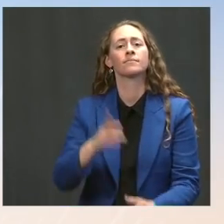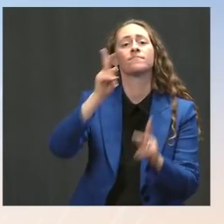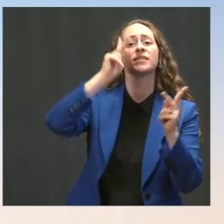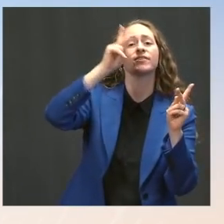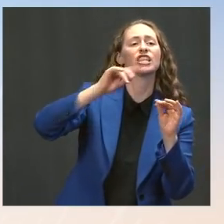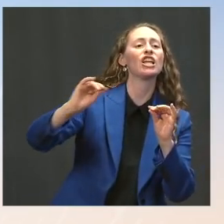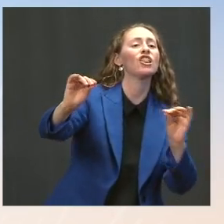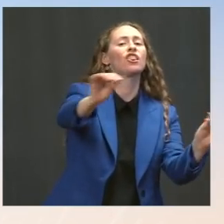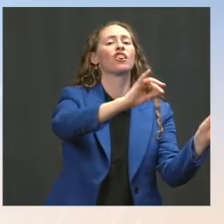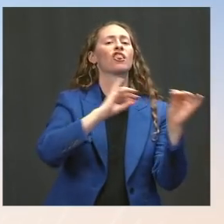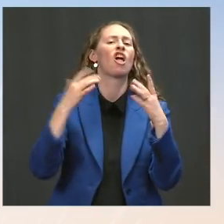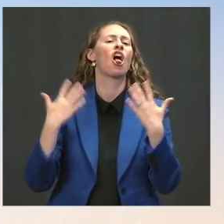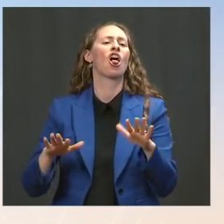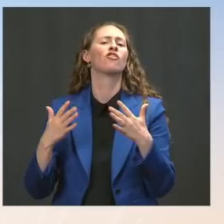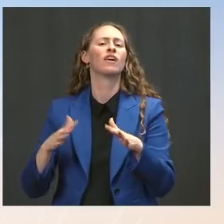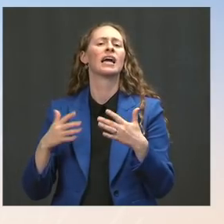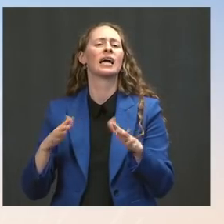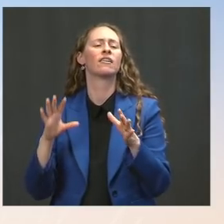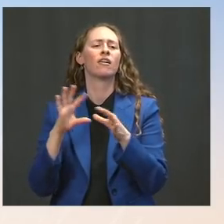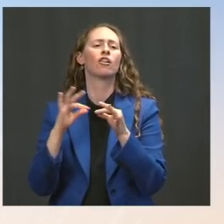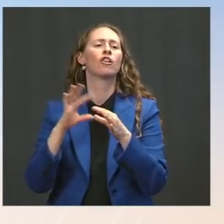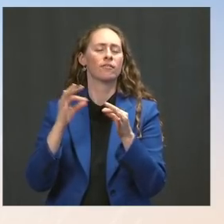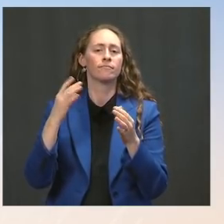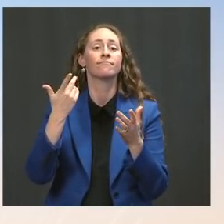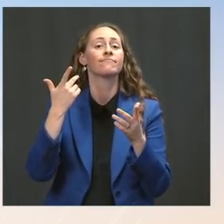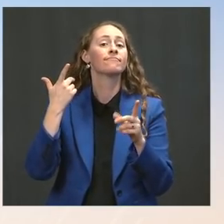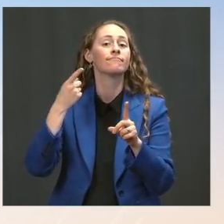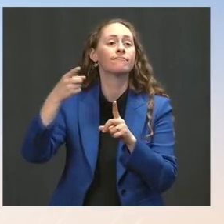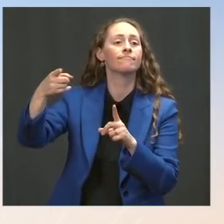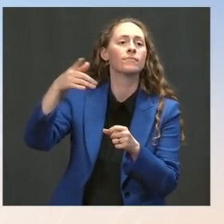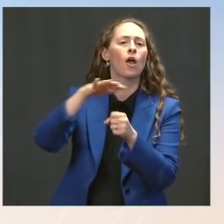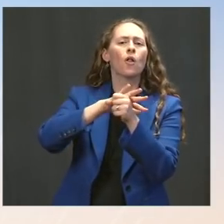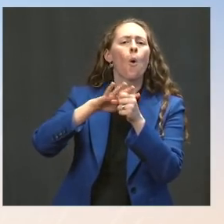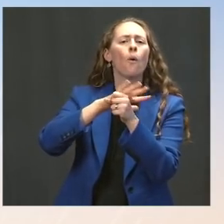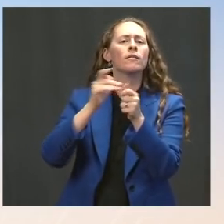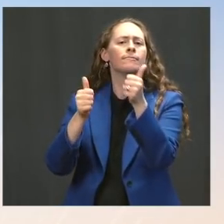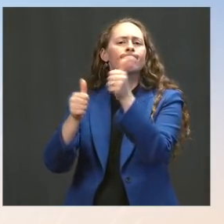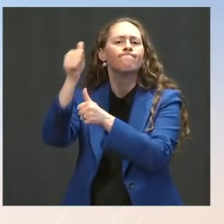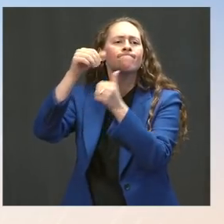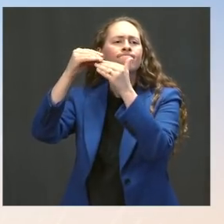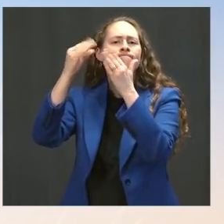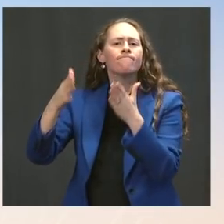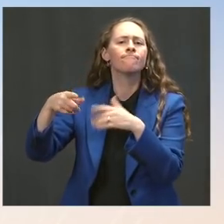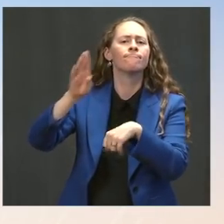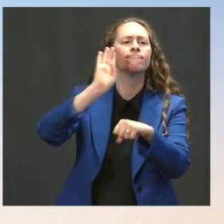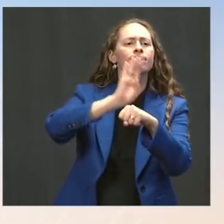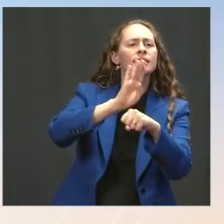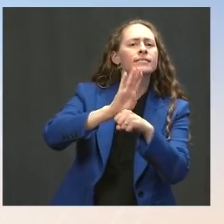whether they be local authorities or more businesses, or colleges and universities. How much does the President